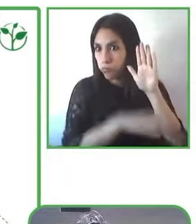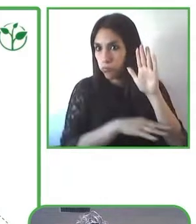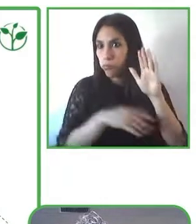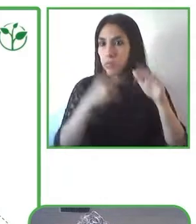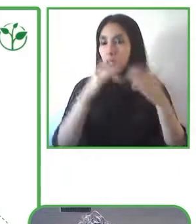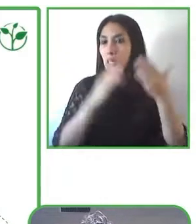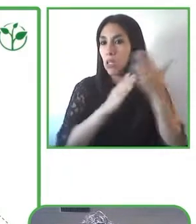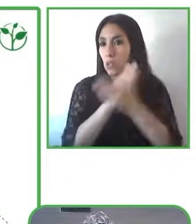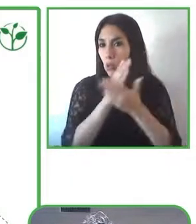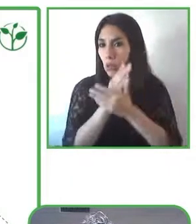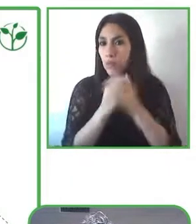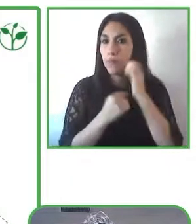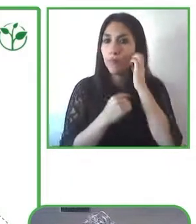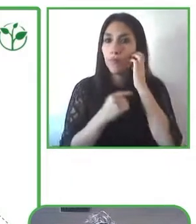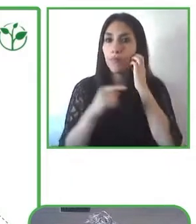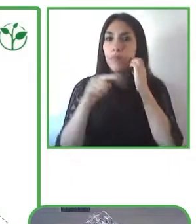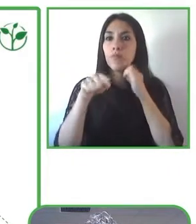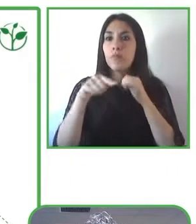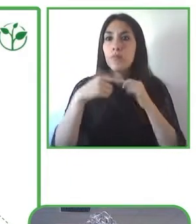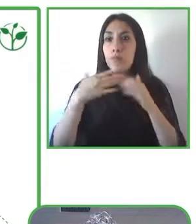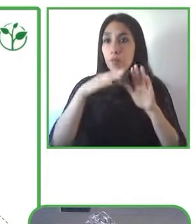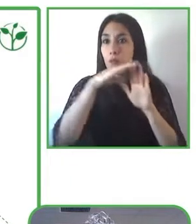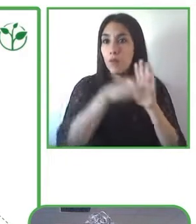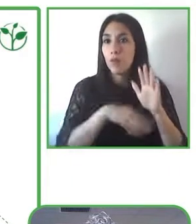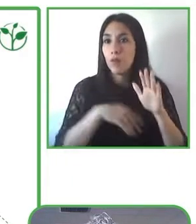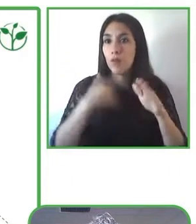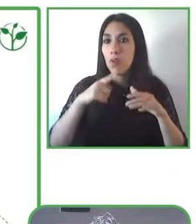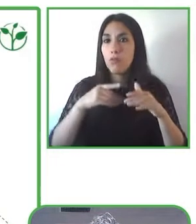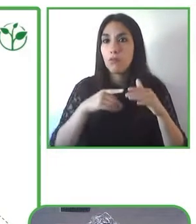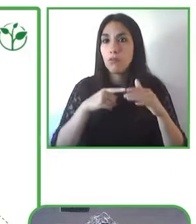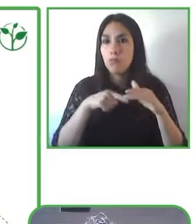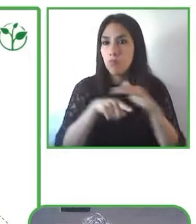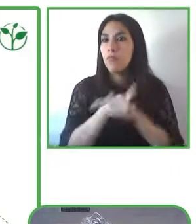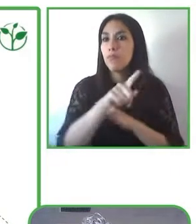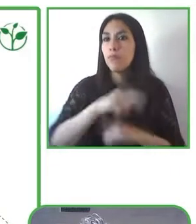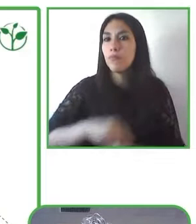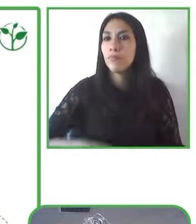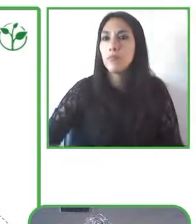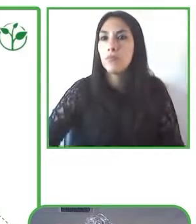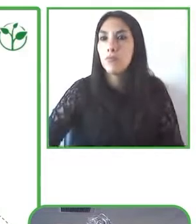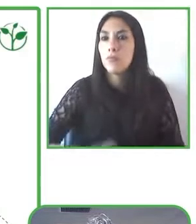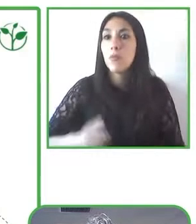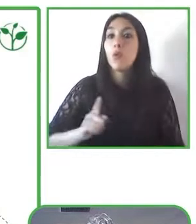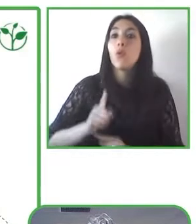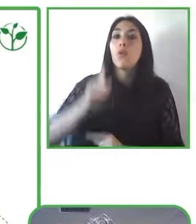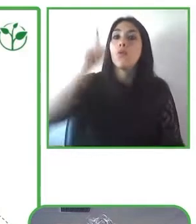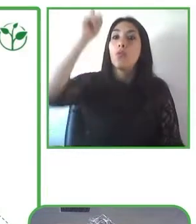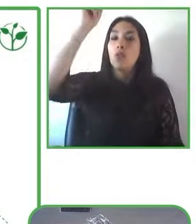them accessible and the other fifty percent is for the training of public officials in terms